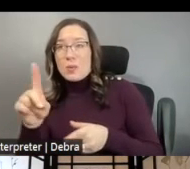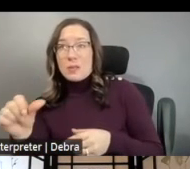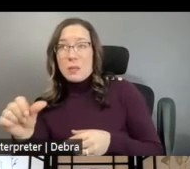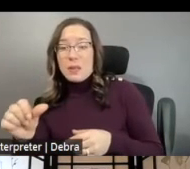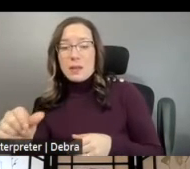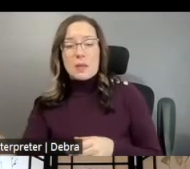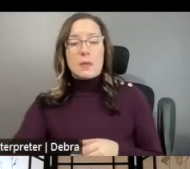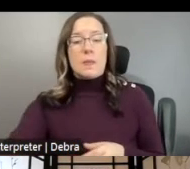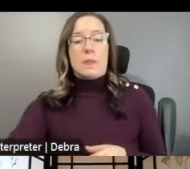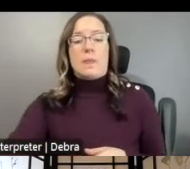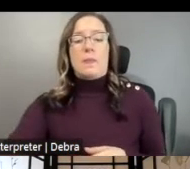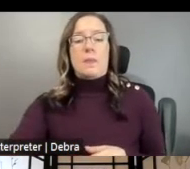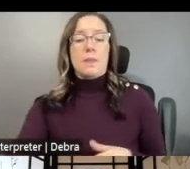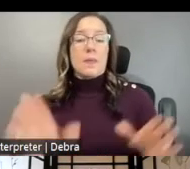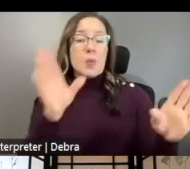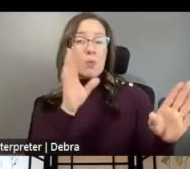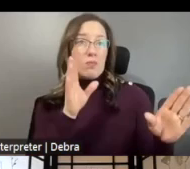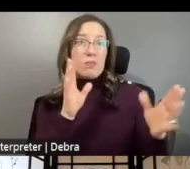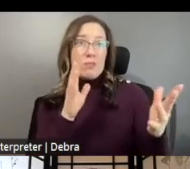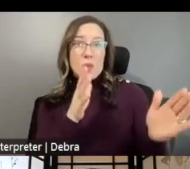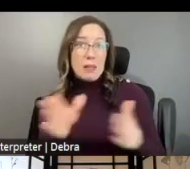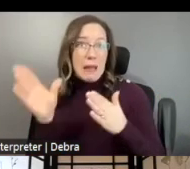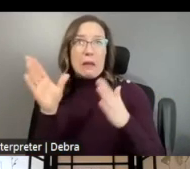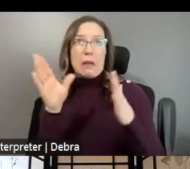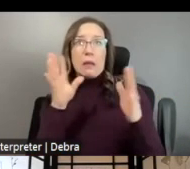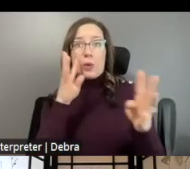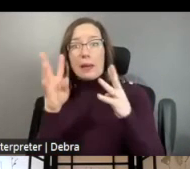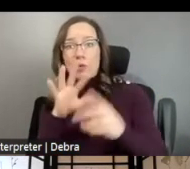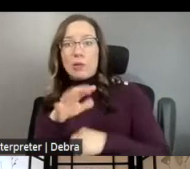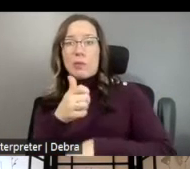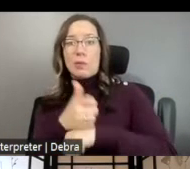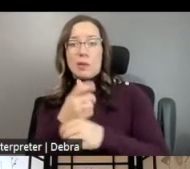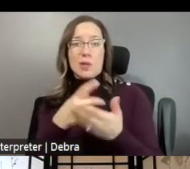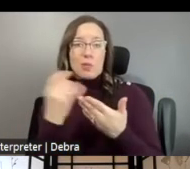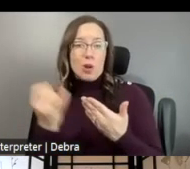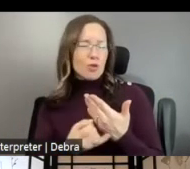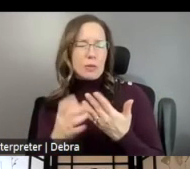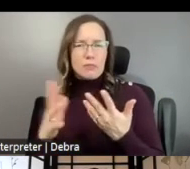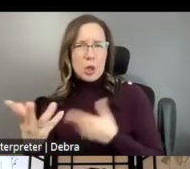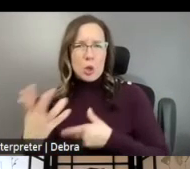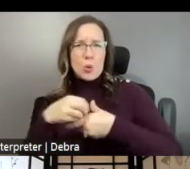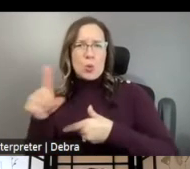IN THE PLANNING, CREATION, AND IMPLEMENTATION OF THE PROJECT ACTIVITIES, SO MAKE SURE YOU